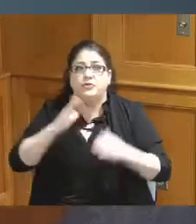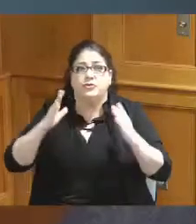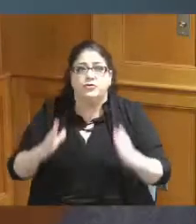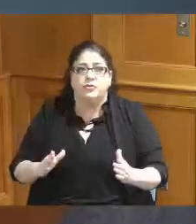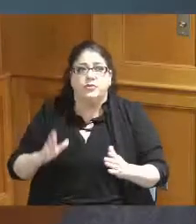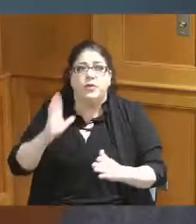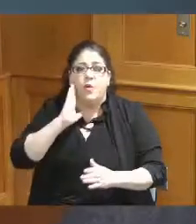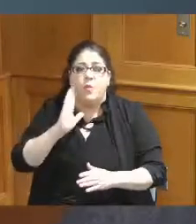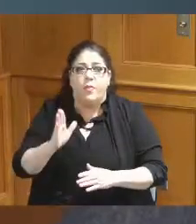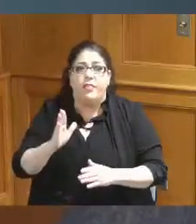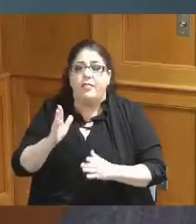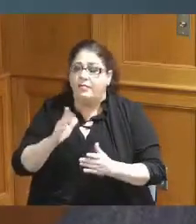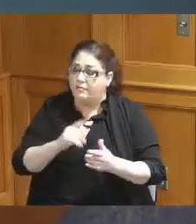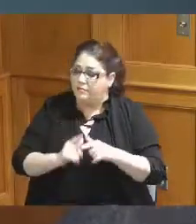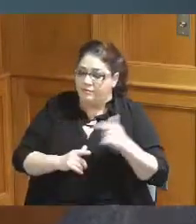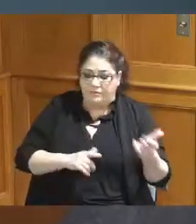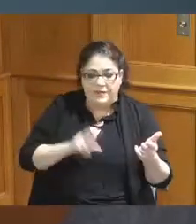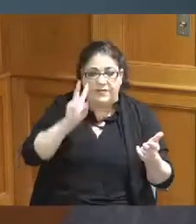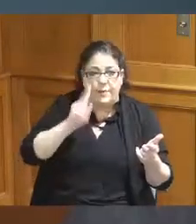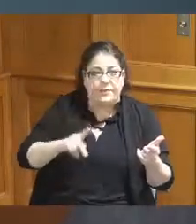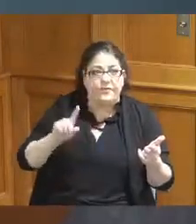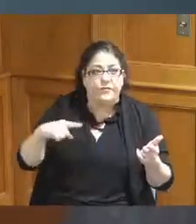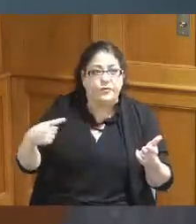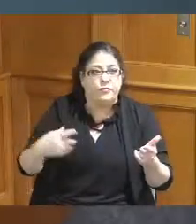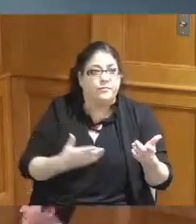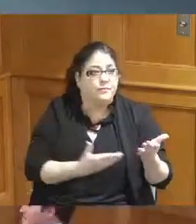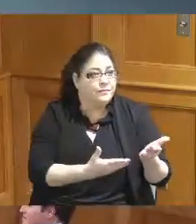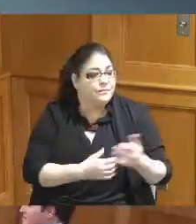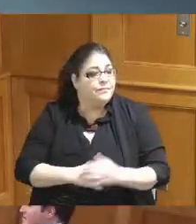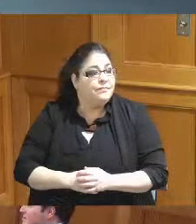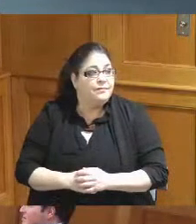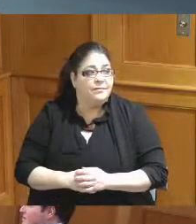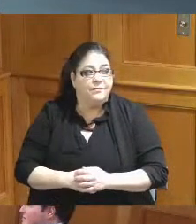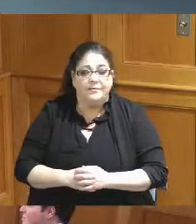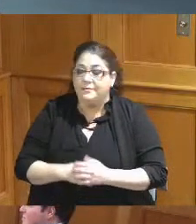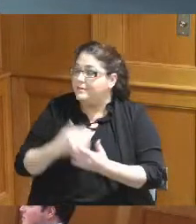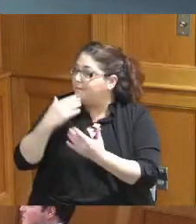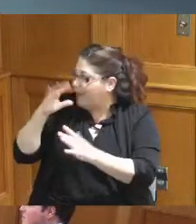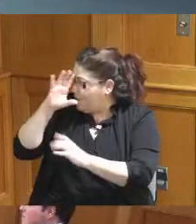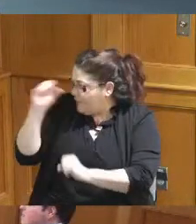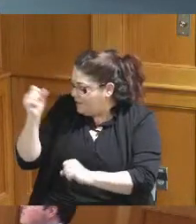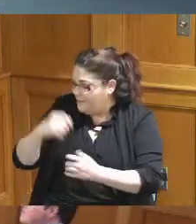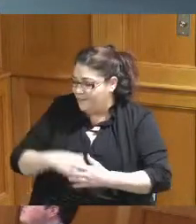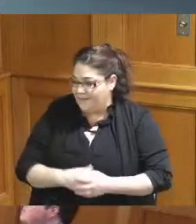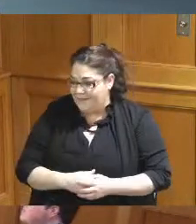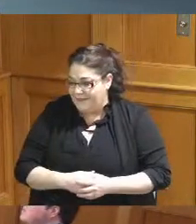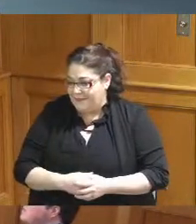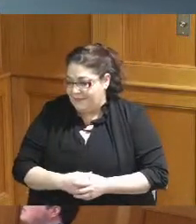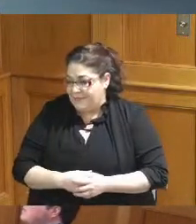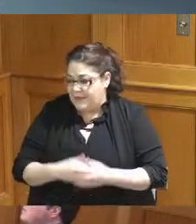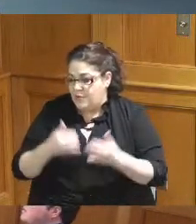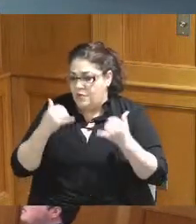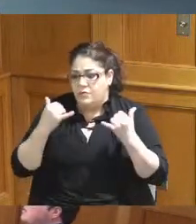to the Vice President first thank you Madam President just a couple of things today one